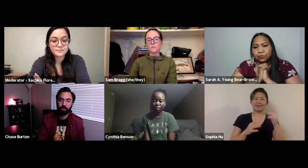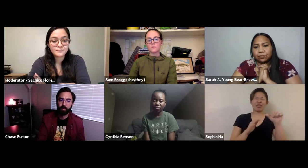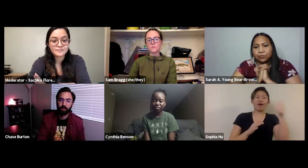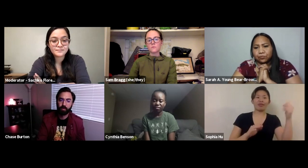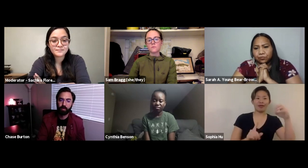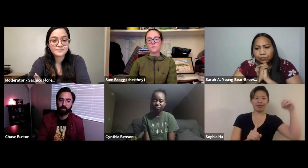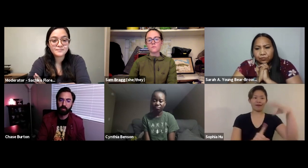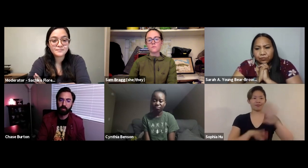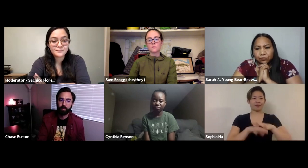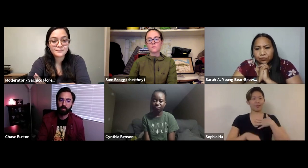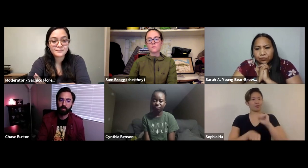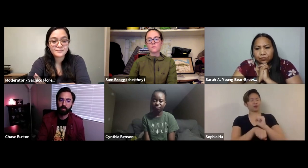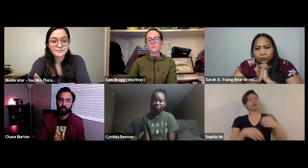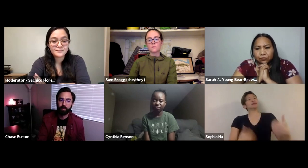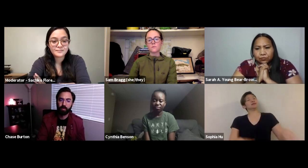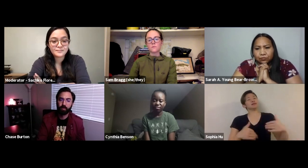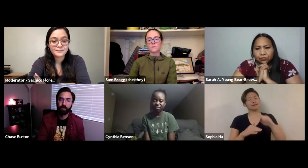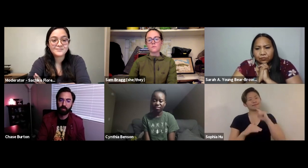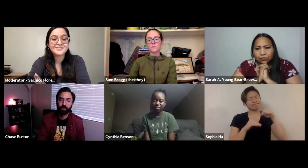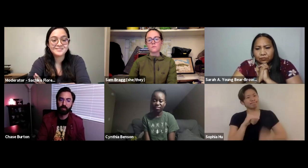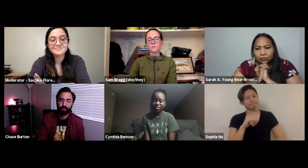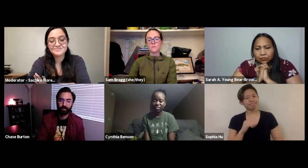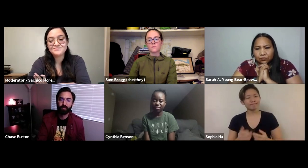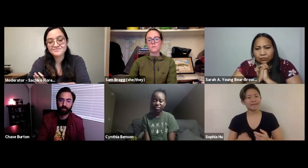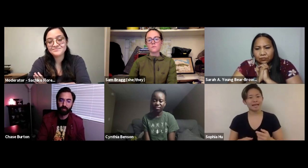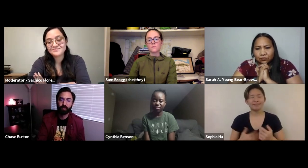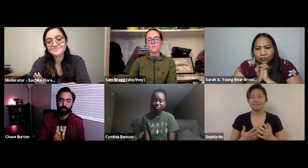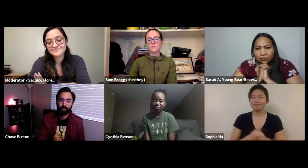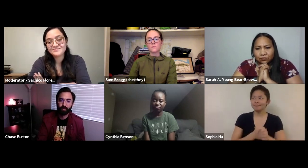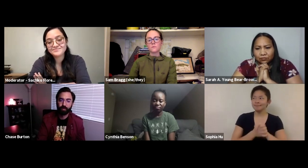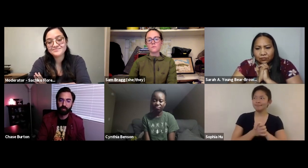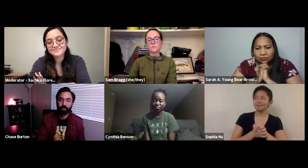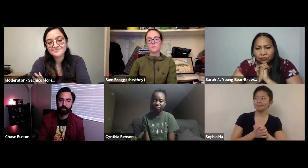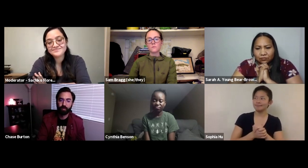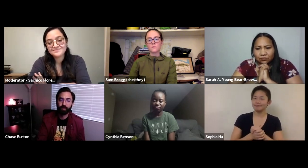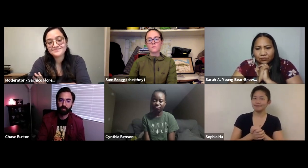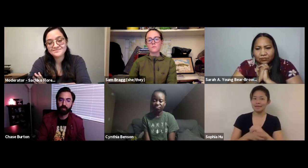of our work is essential and important but just to see a different perspective and the